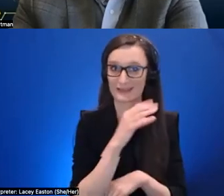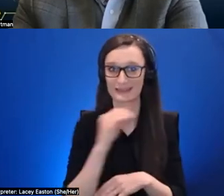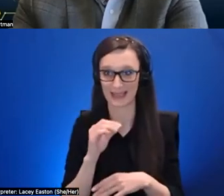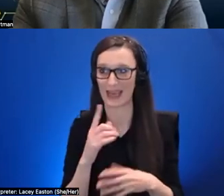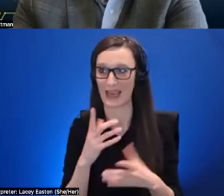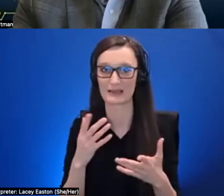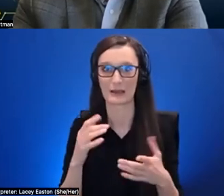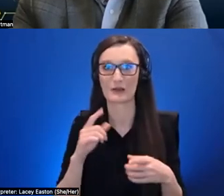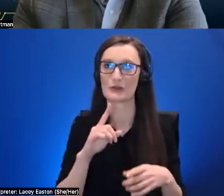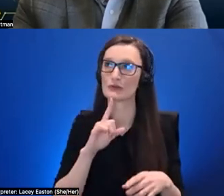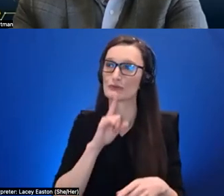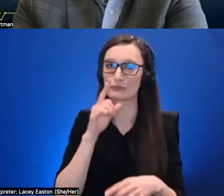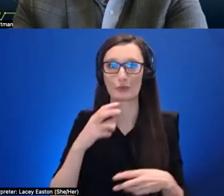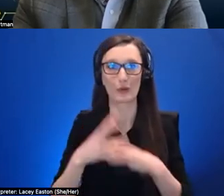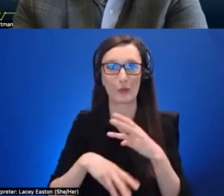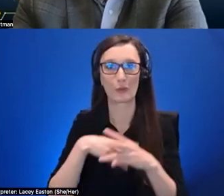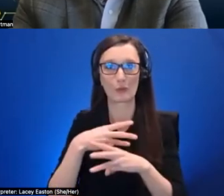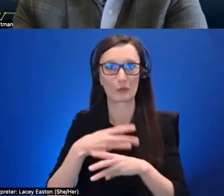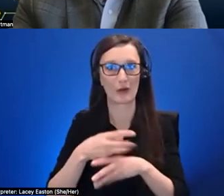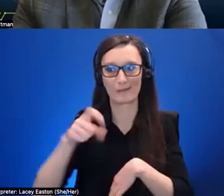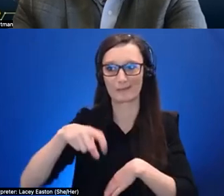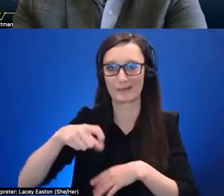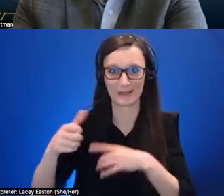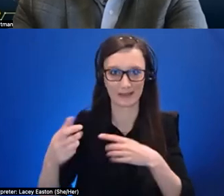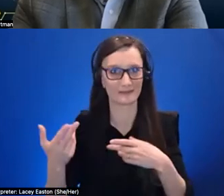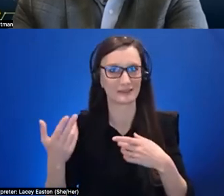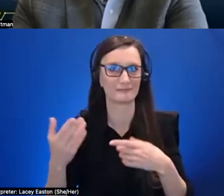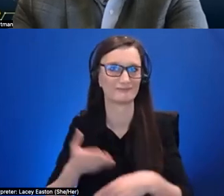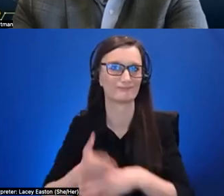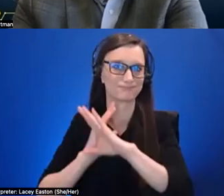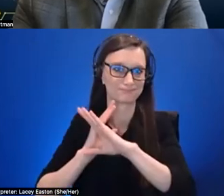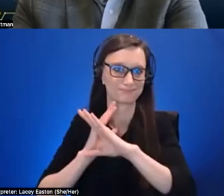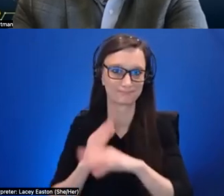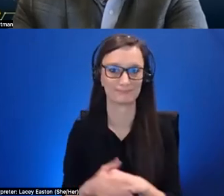see the value because plus the accessibility challenges that and will probably expand on